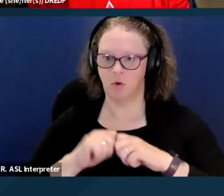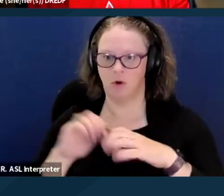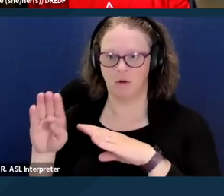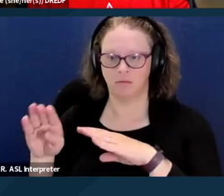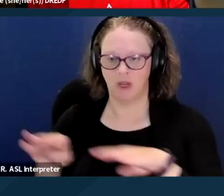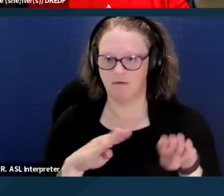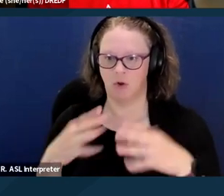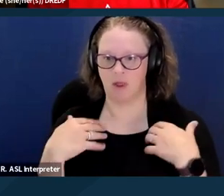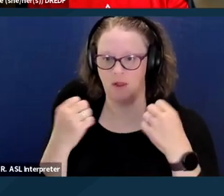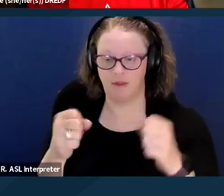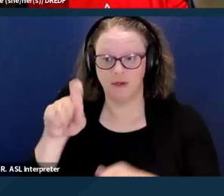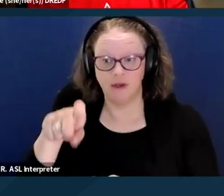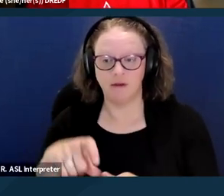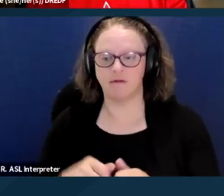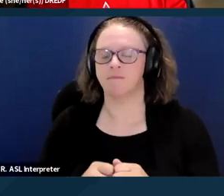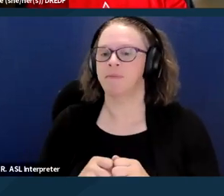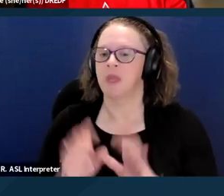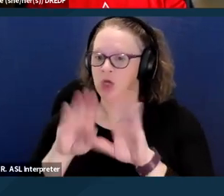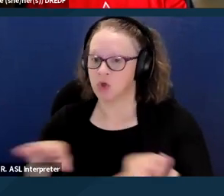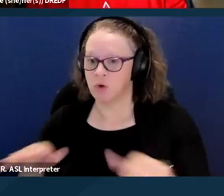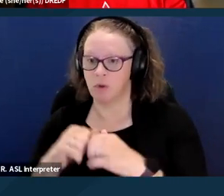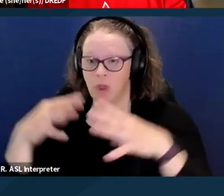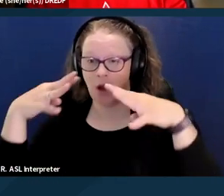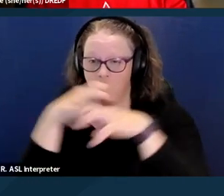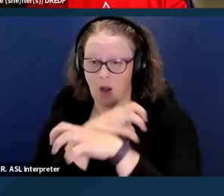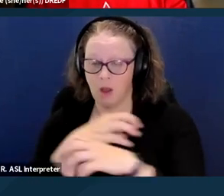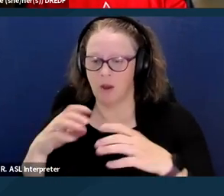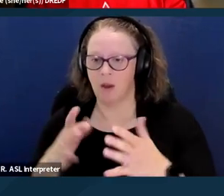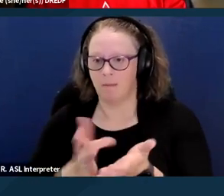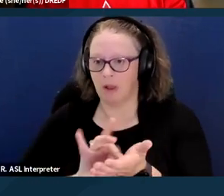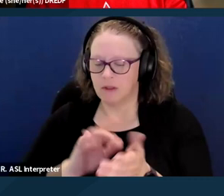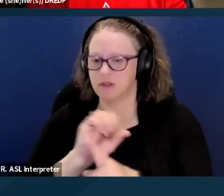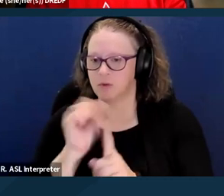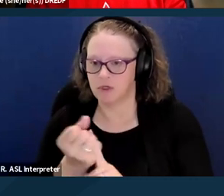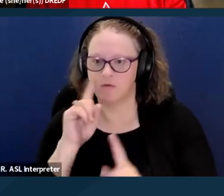Children with complex medical conditions such as cancer, epilepsy, or congenital heart disease